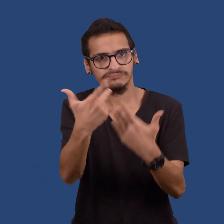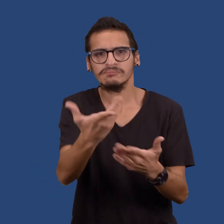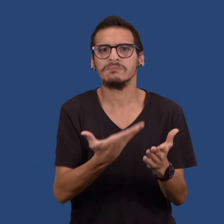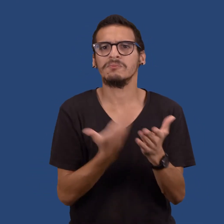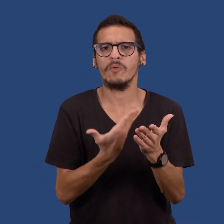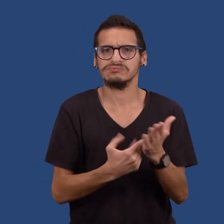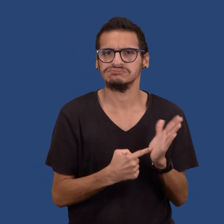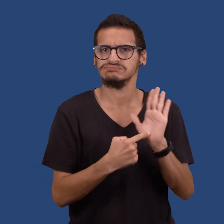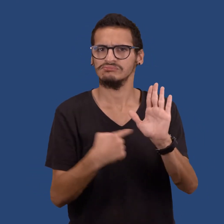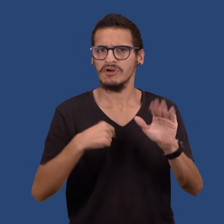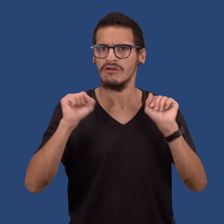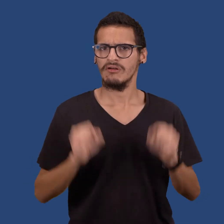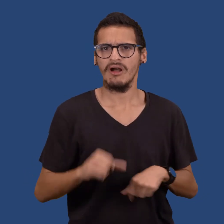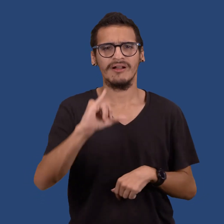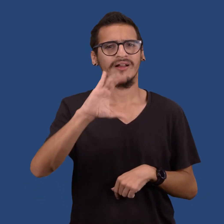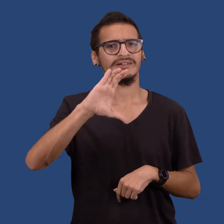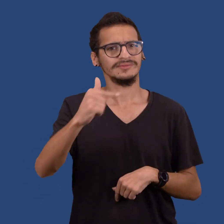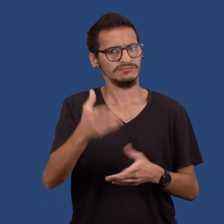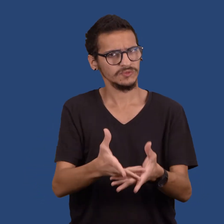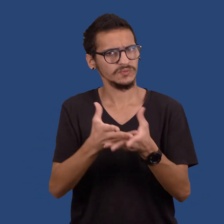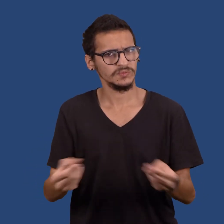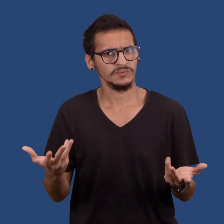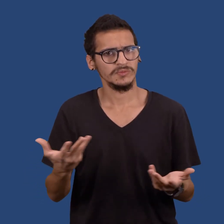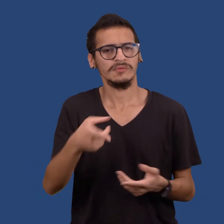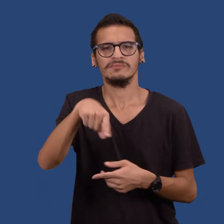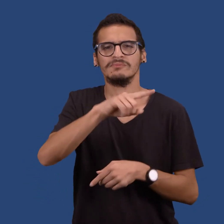evidence-based ICT solution.